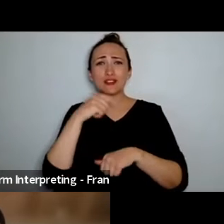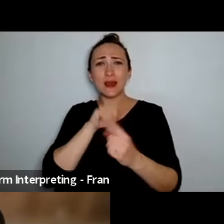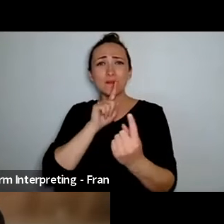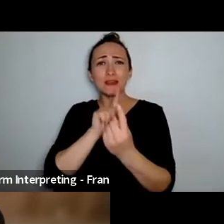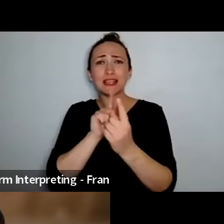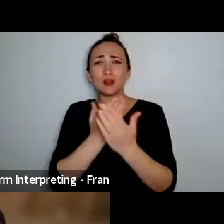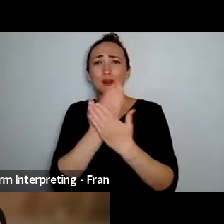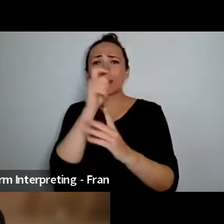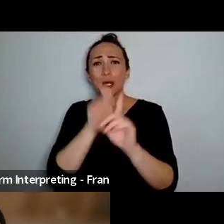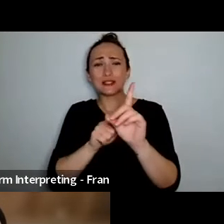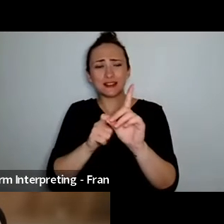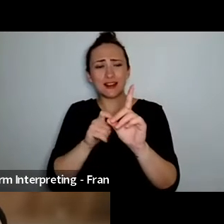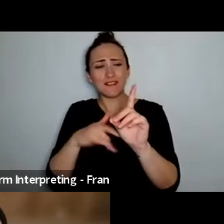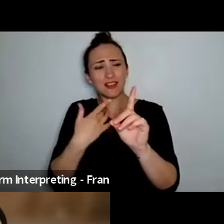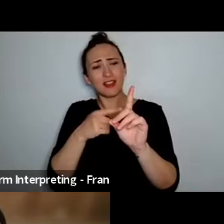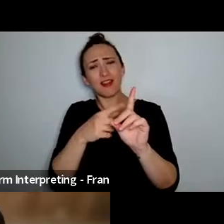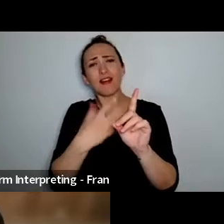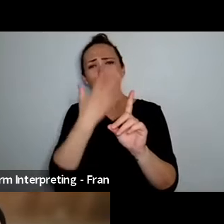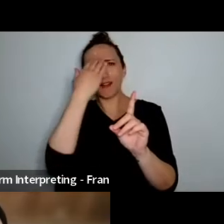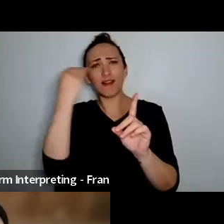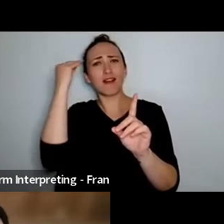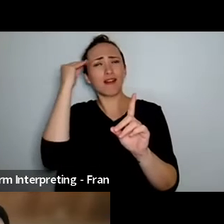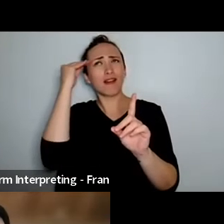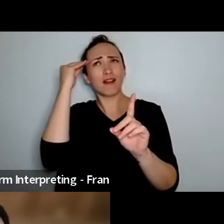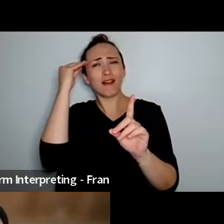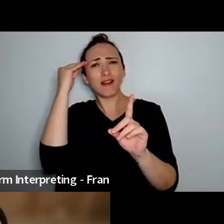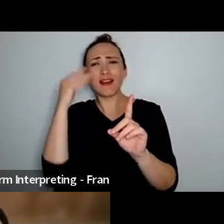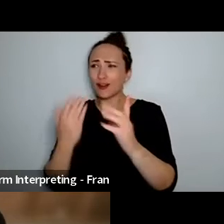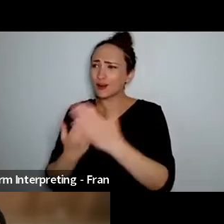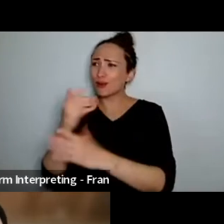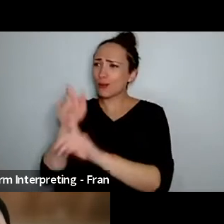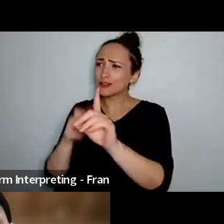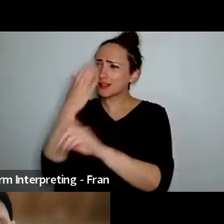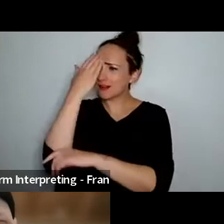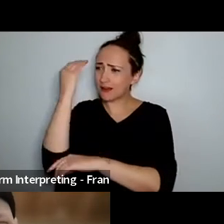through my journey so that's really you know inspired I use that word but really fed my soul